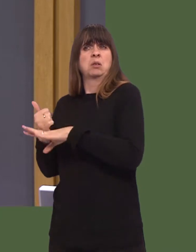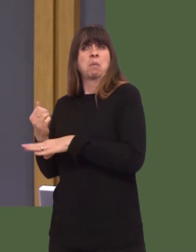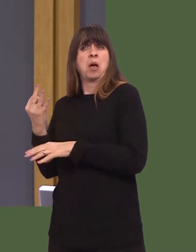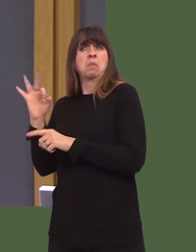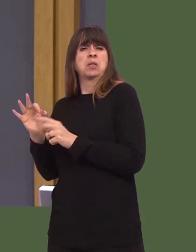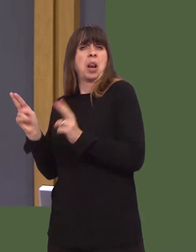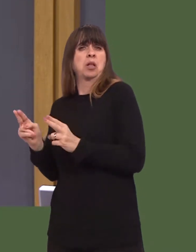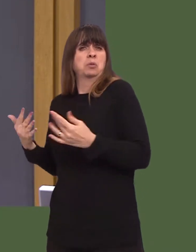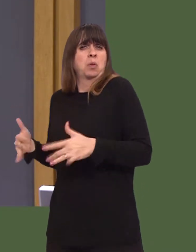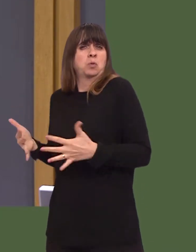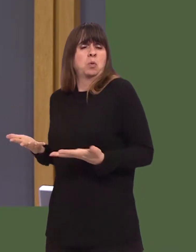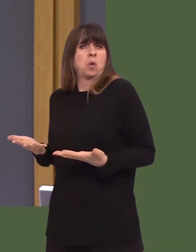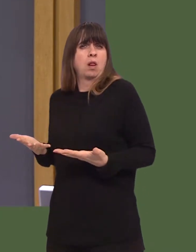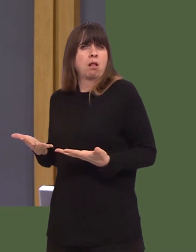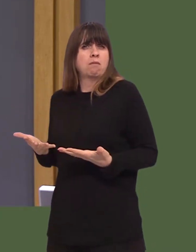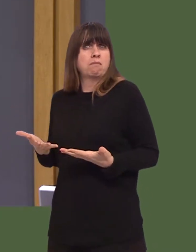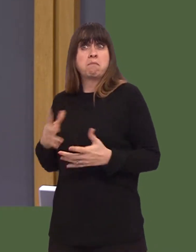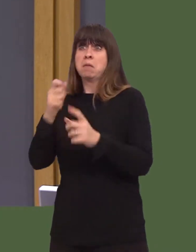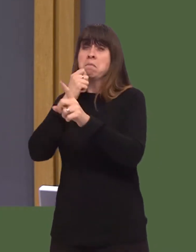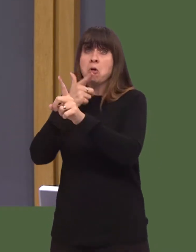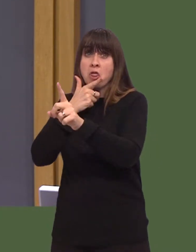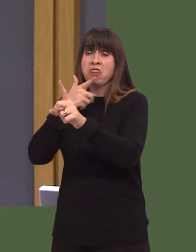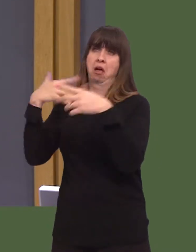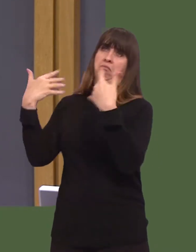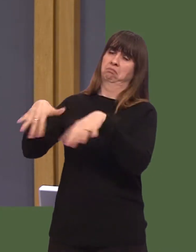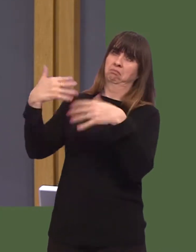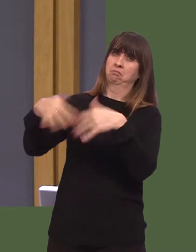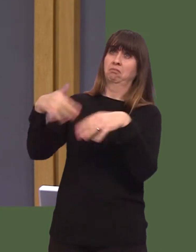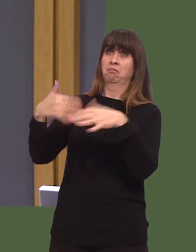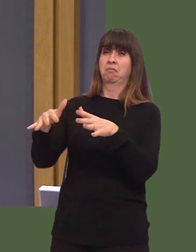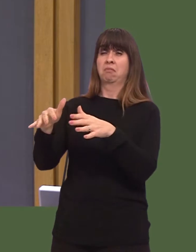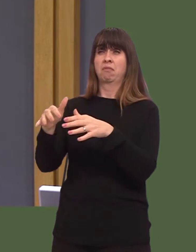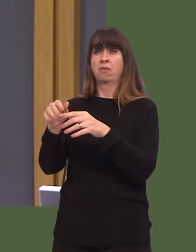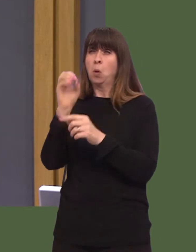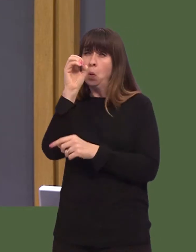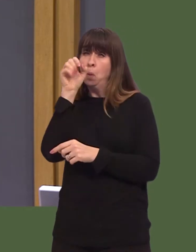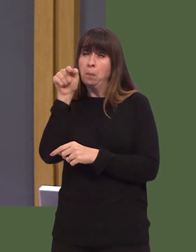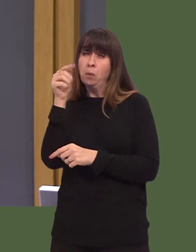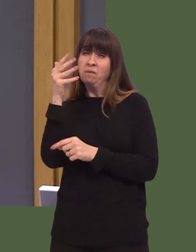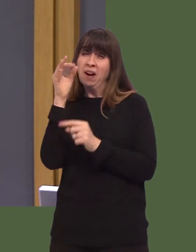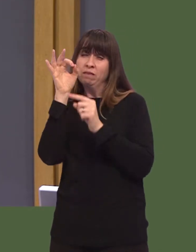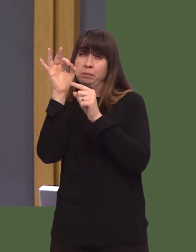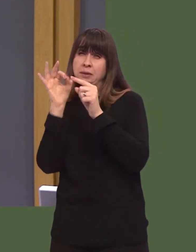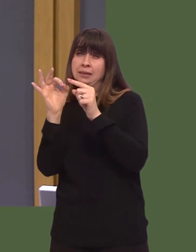The award goes to Merthyr, where a decline of less than 0.5 per cent was seen.